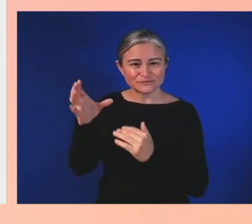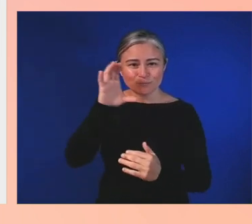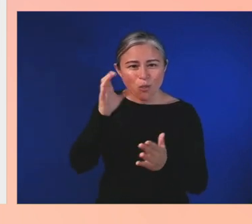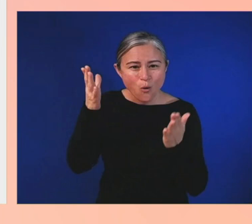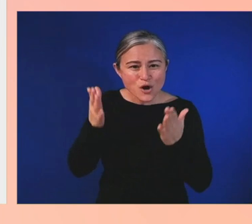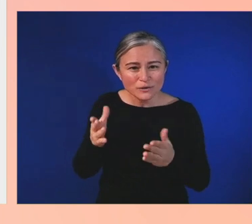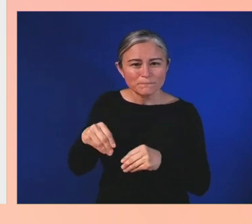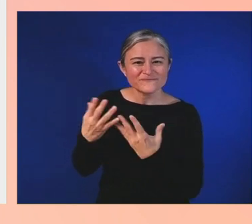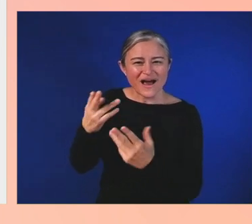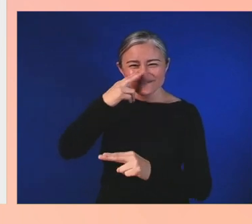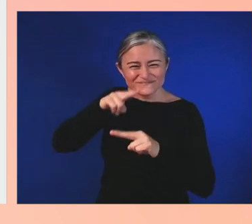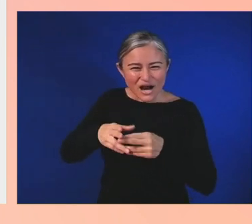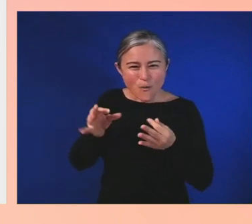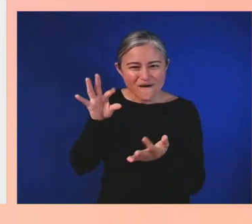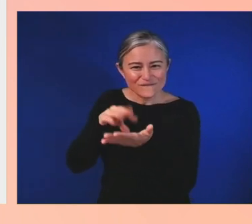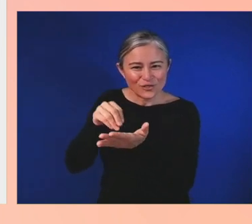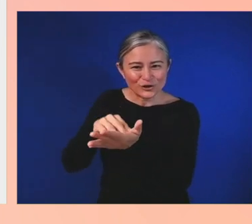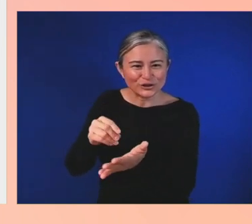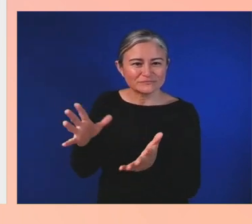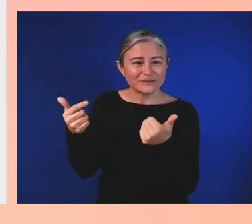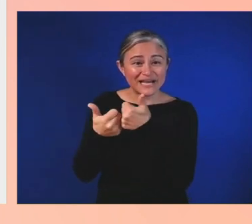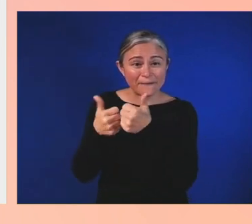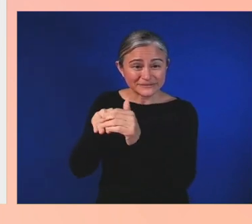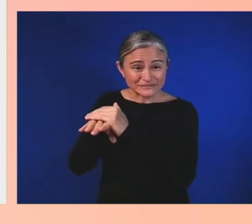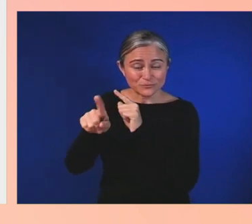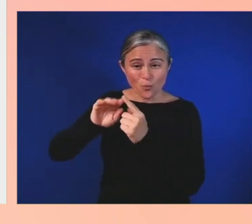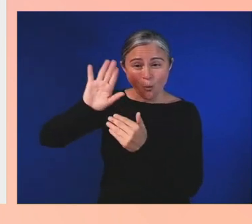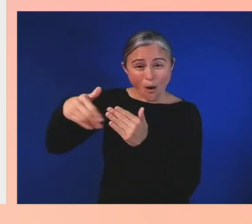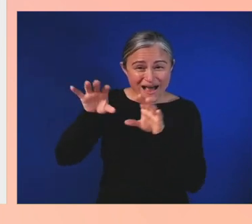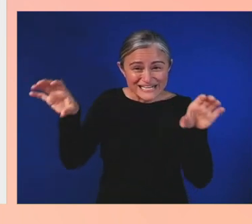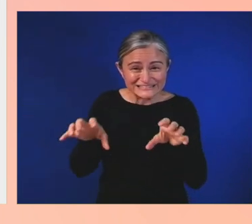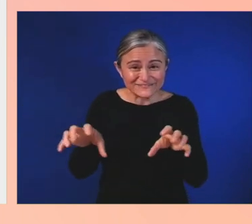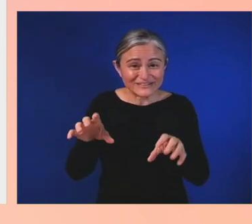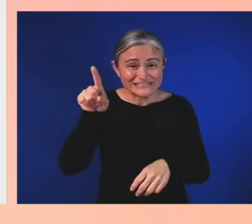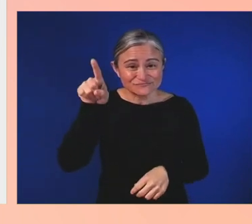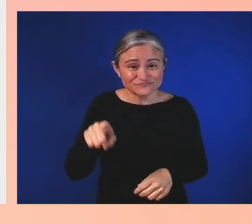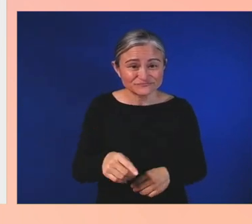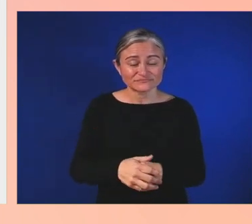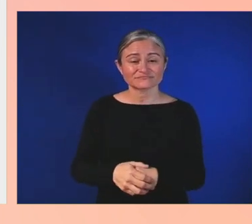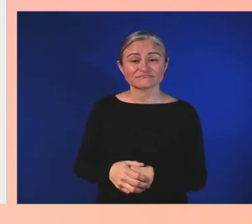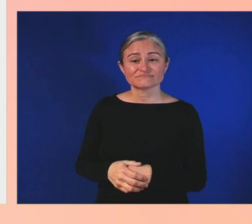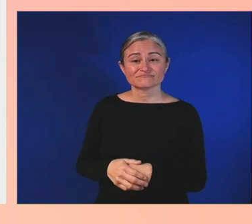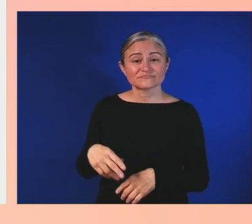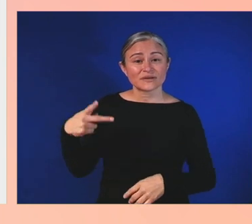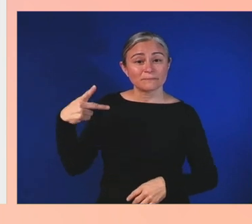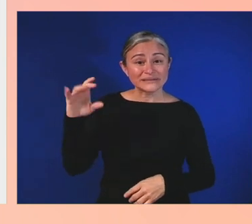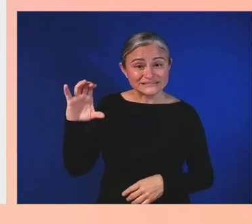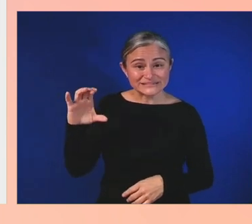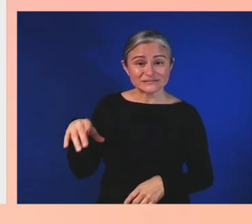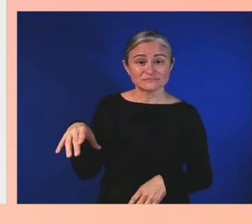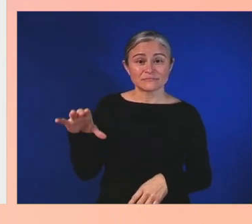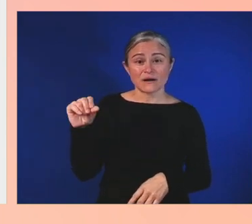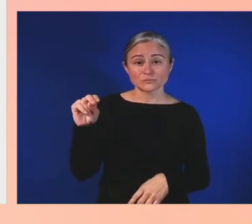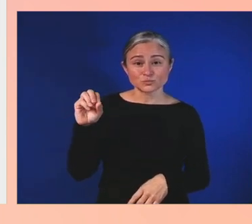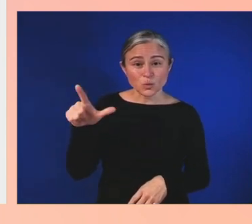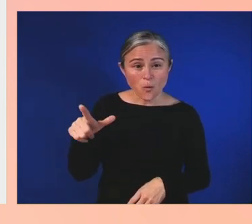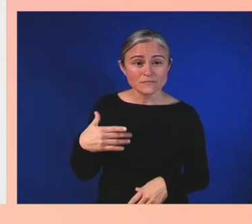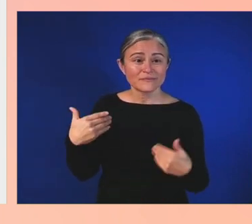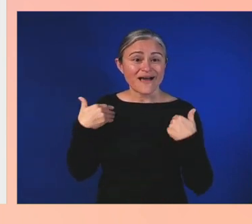through activities across PC and console, and also having the opportunity to meet other players who have